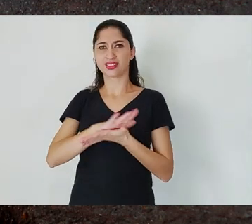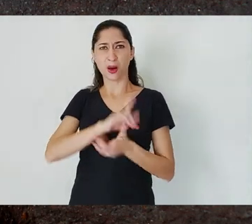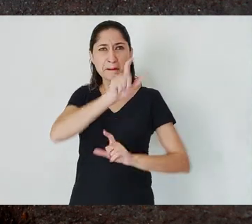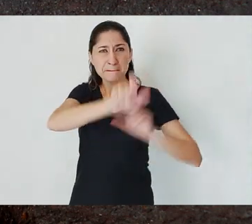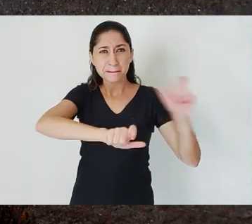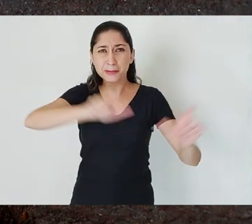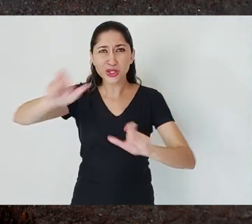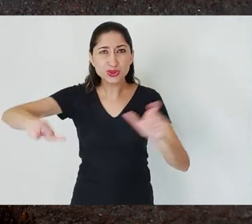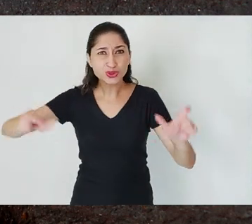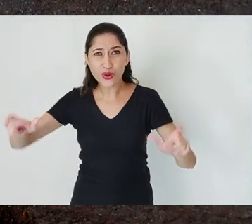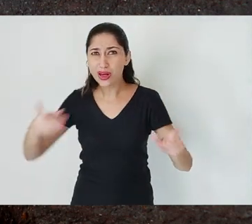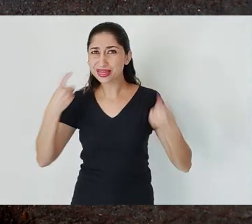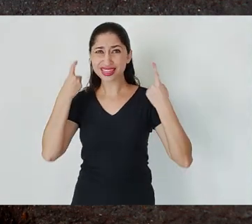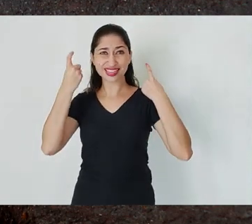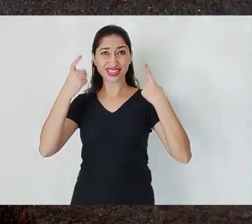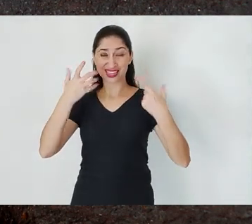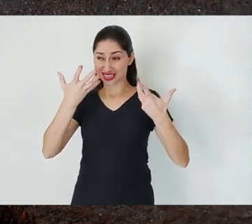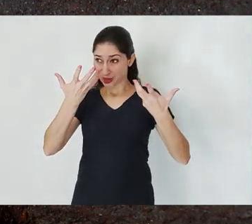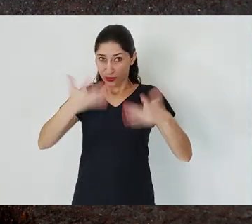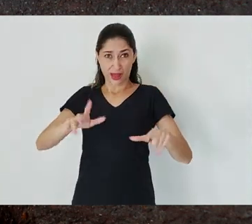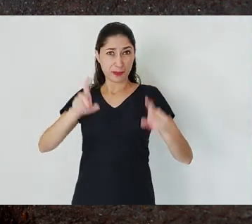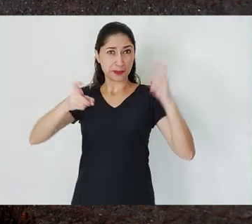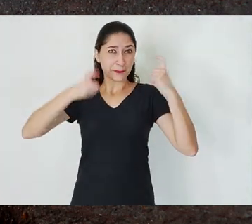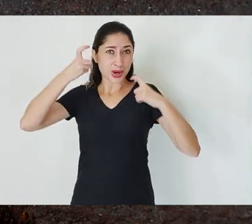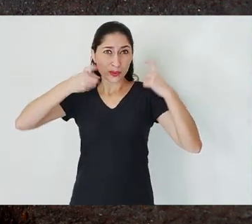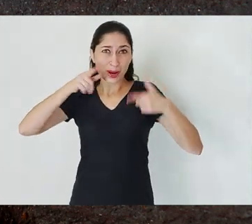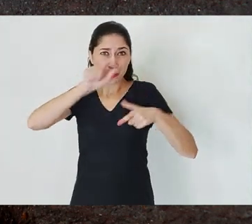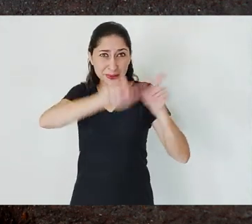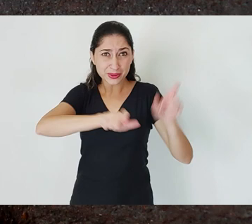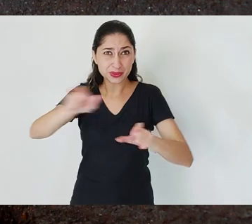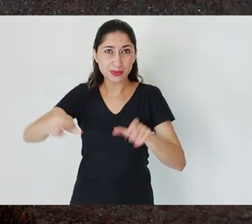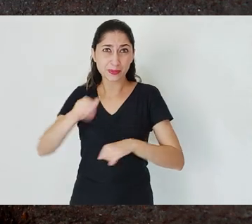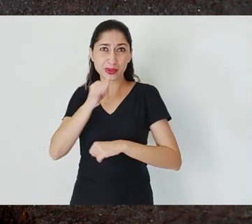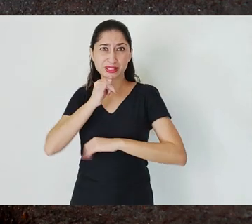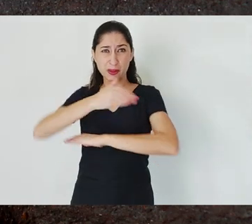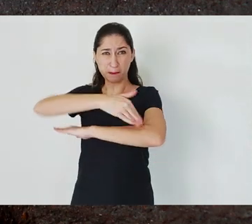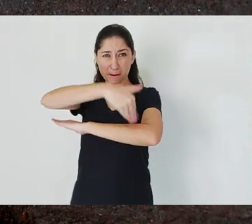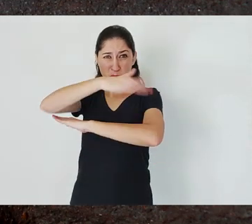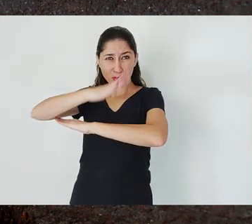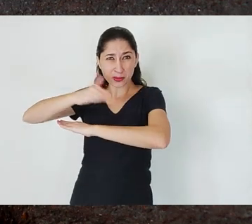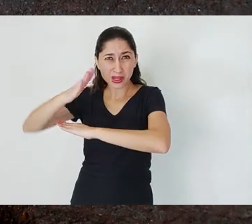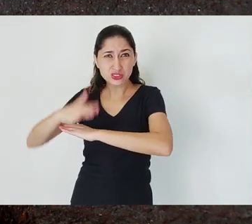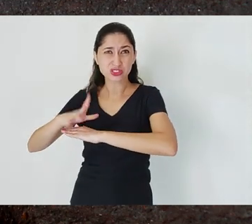in Brumadinho, for example, almost 270 people were killed there,